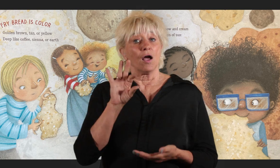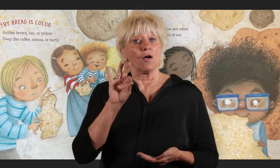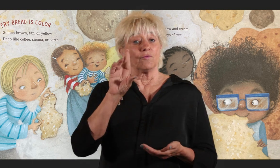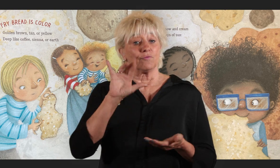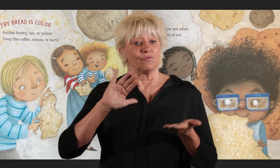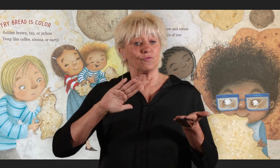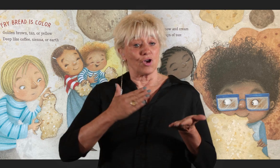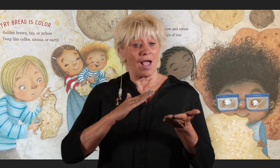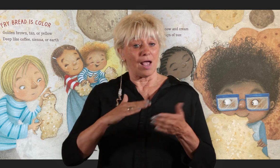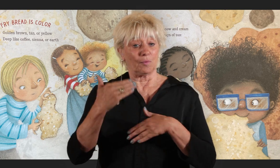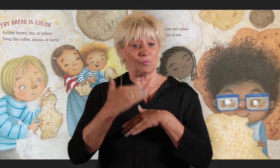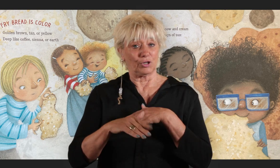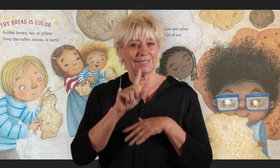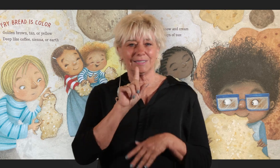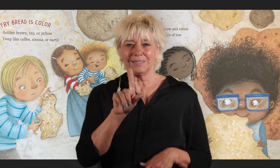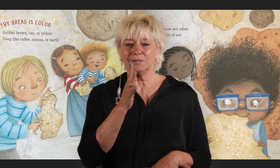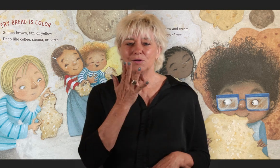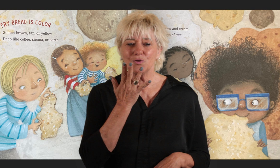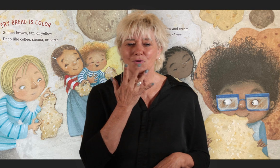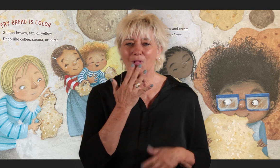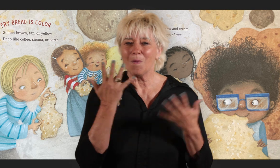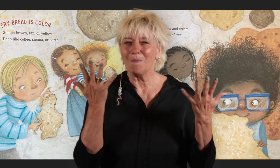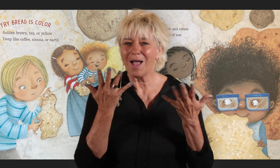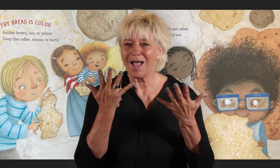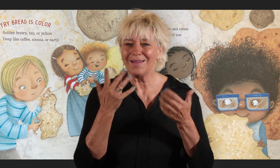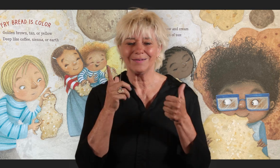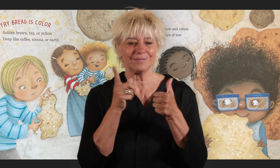Fry bread is color